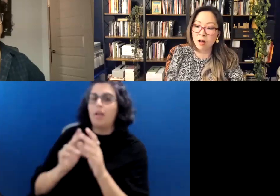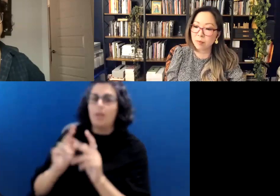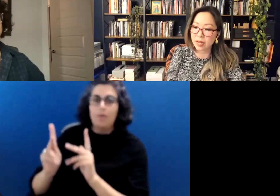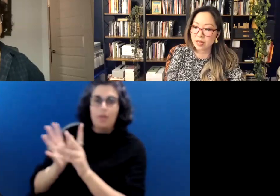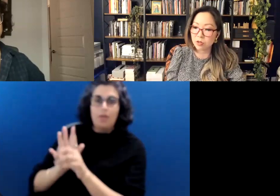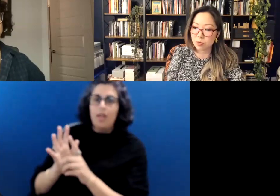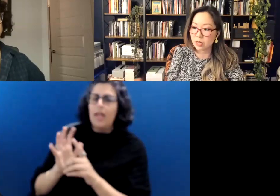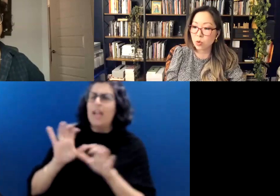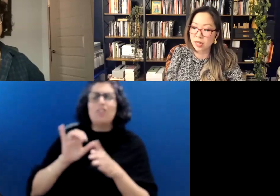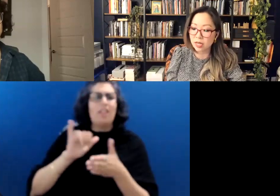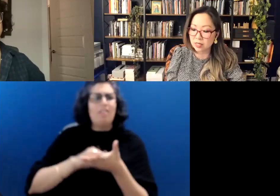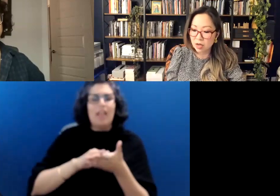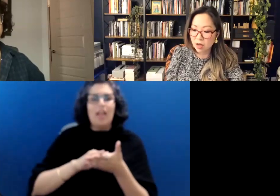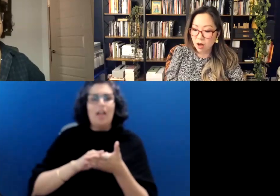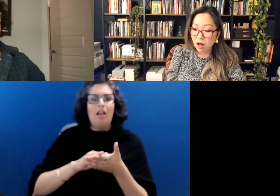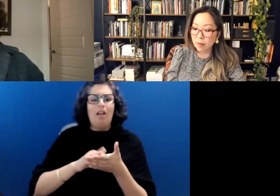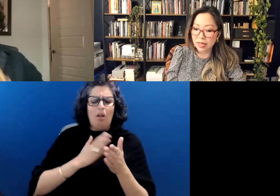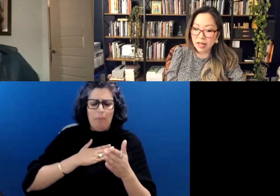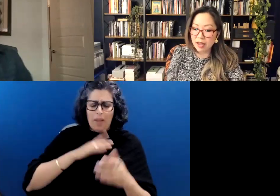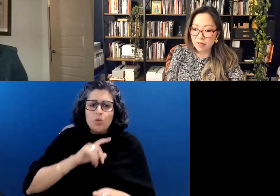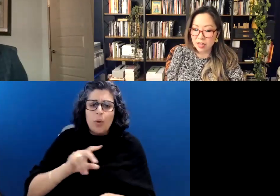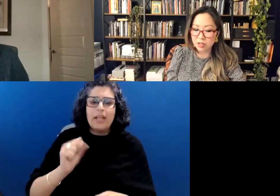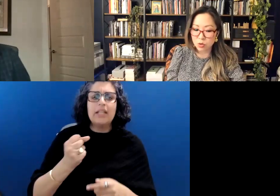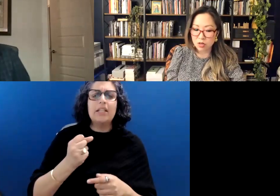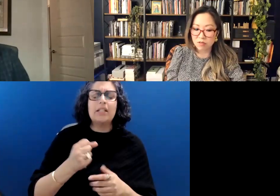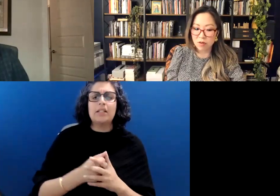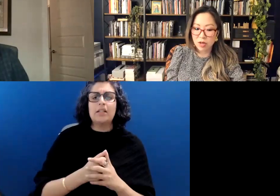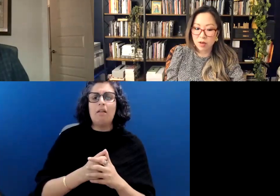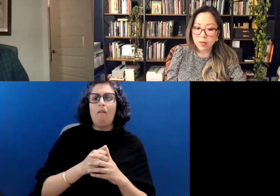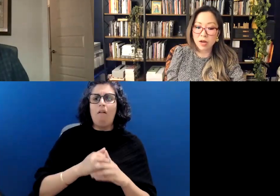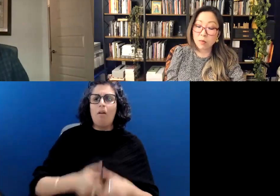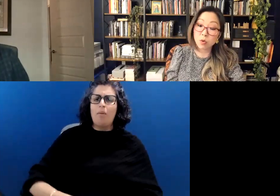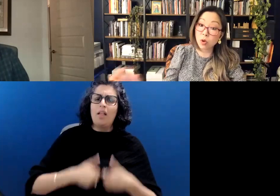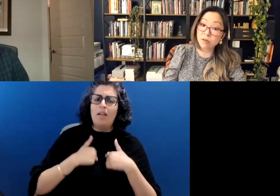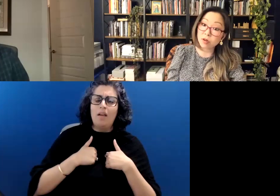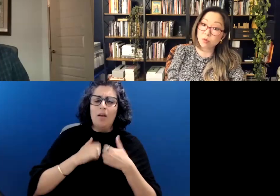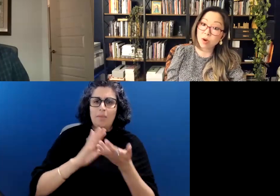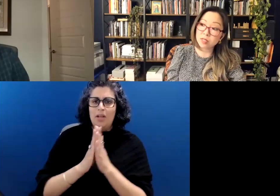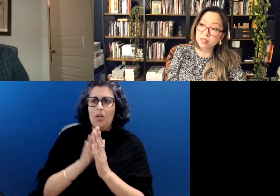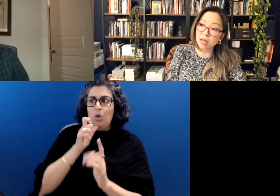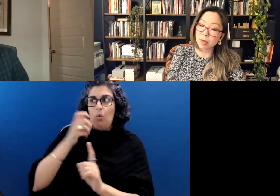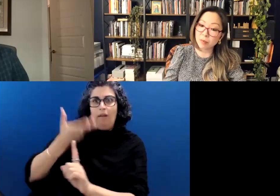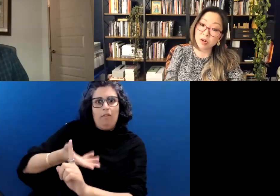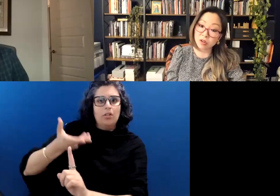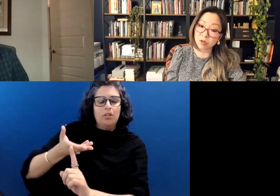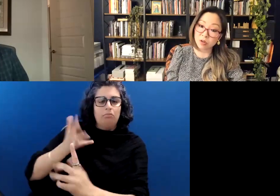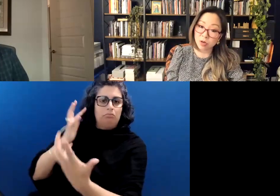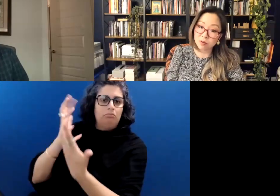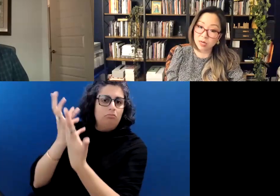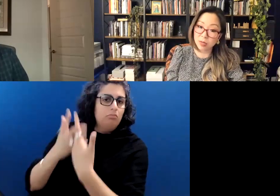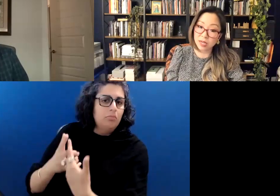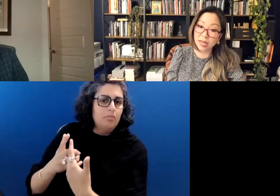And I'd done that all through my twenties, all my life, I had sort of become whoever it was that my partner wanted me to be.